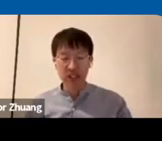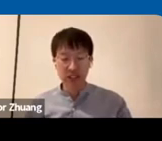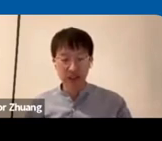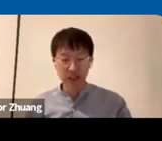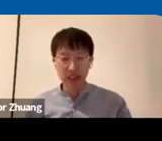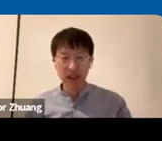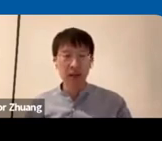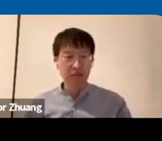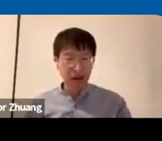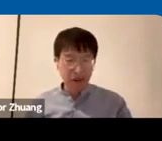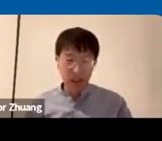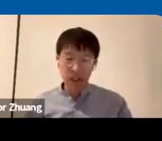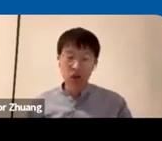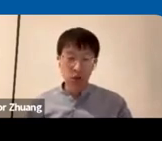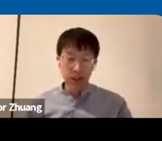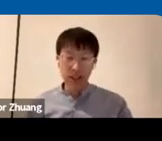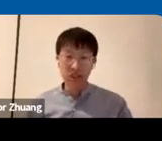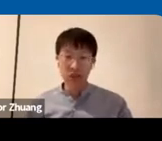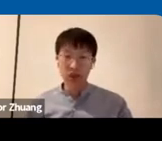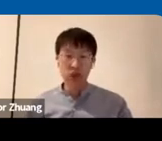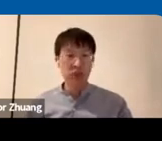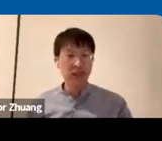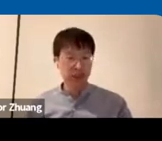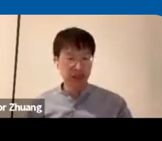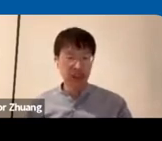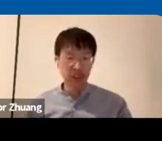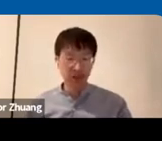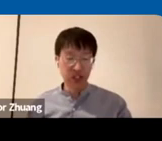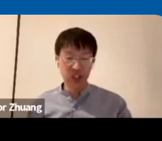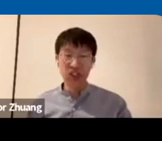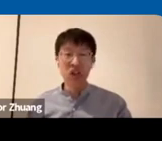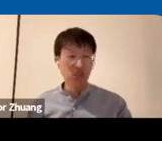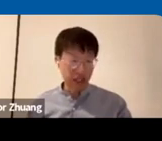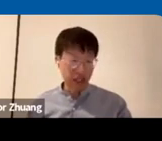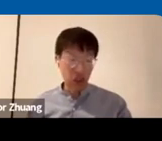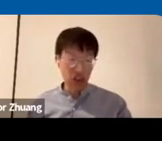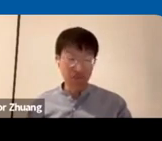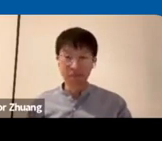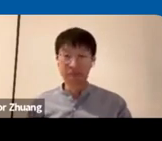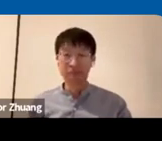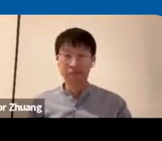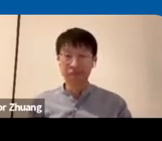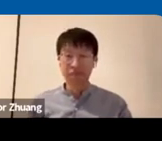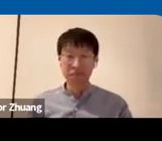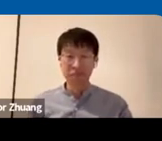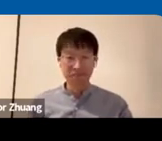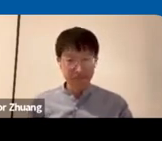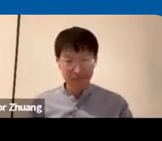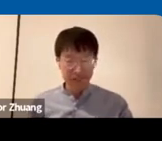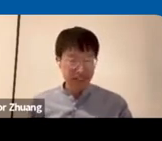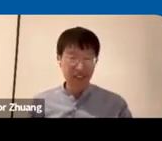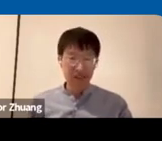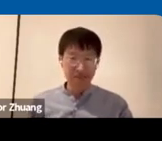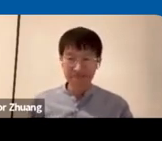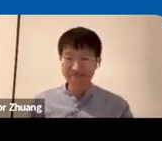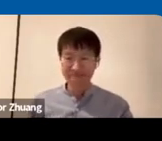for disability but rather we need to pursue disability Innovations of Technology thank you